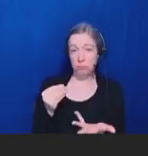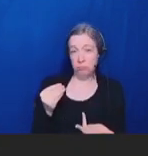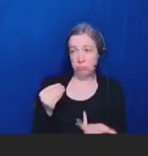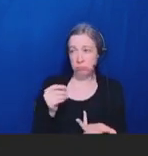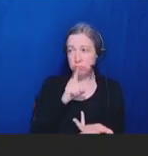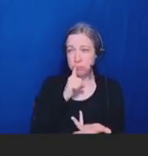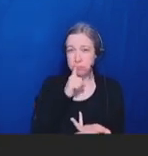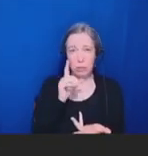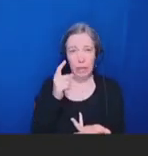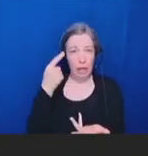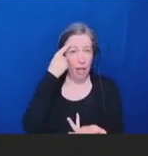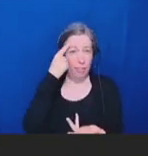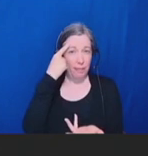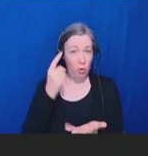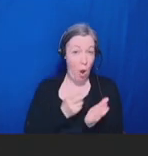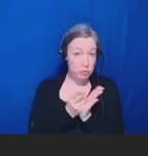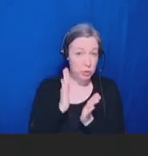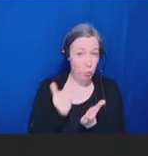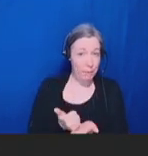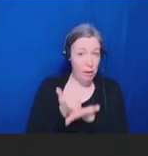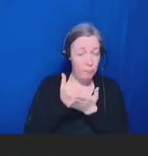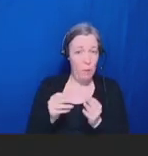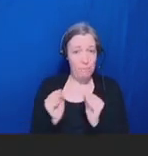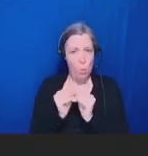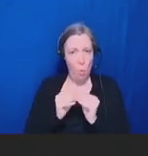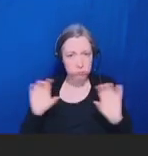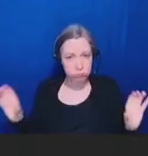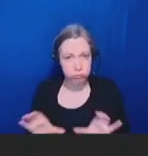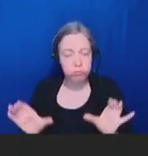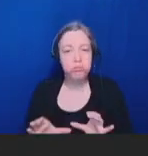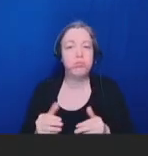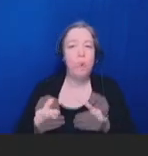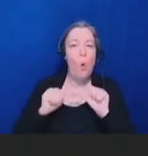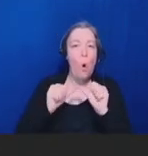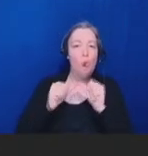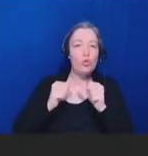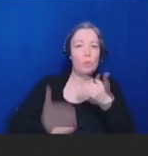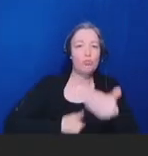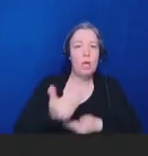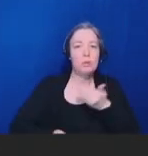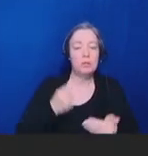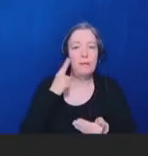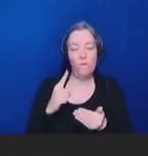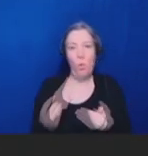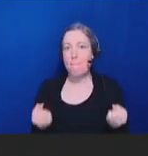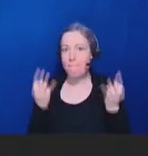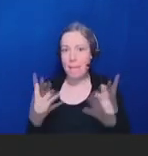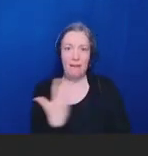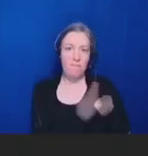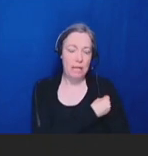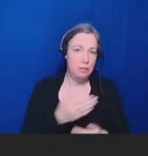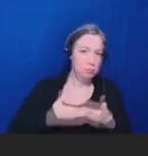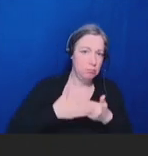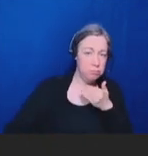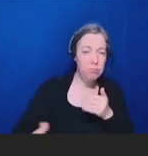active, ongoing process for multiple vaccines going forward. Are there any other questions